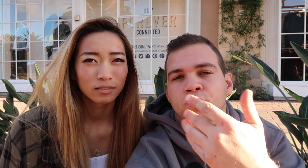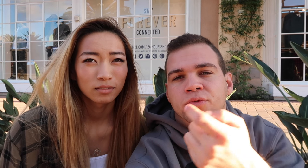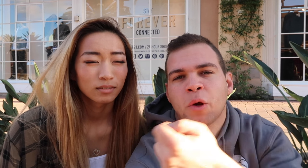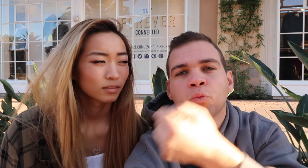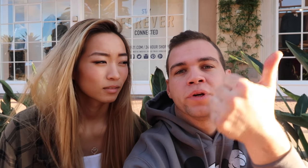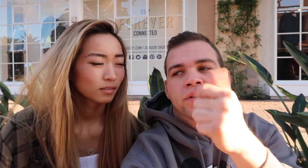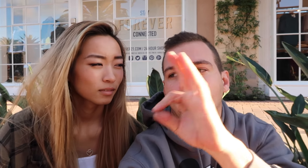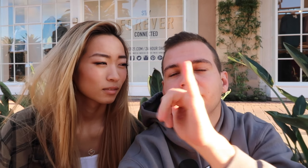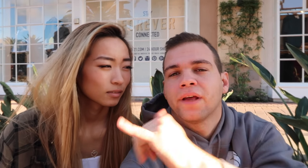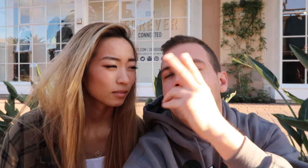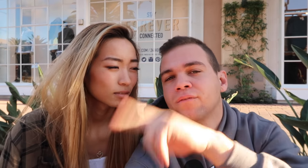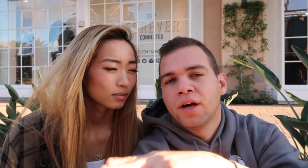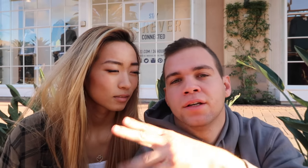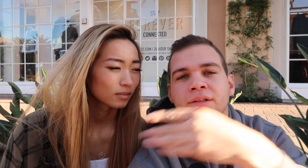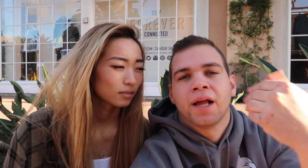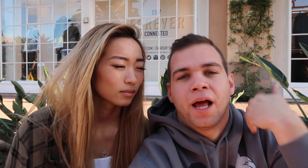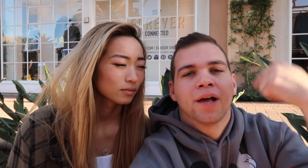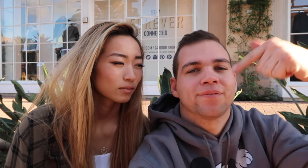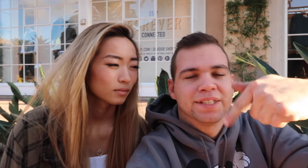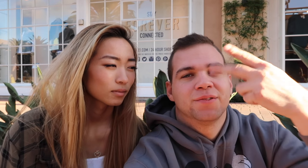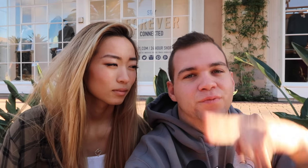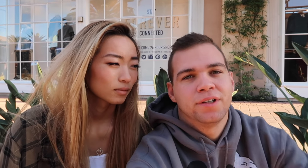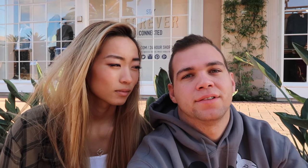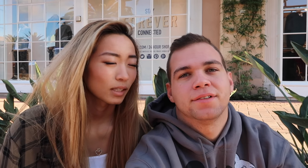so I decided to get rid of that fun and have this fun